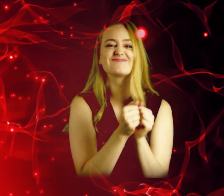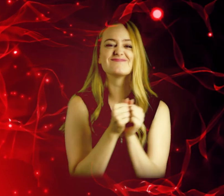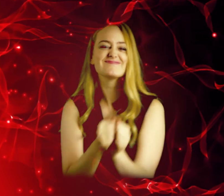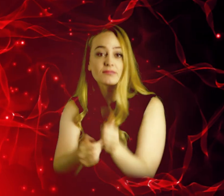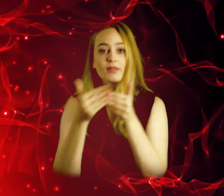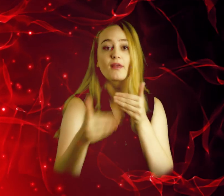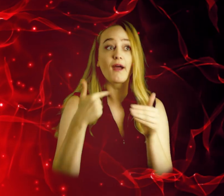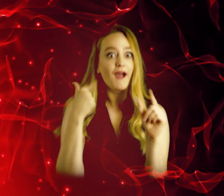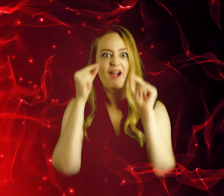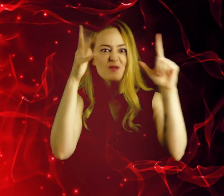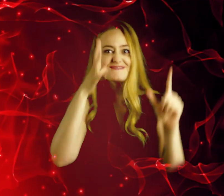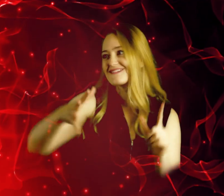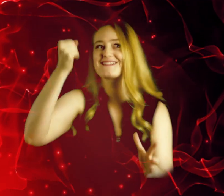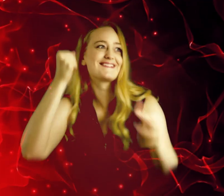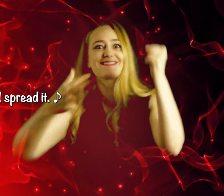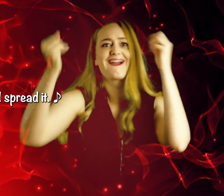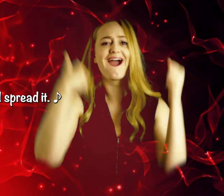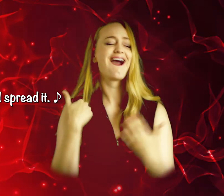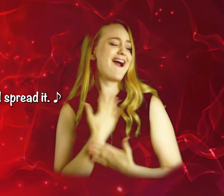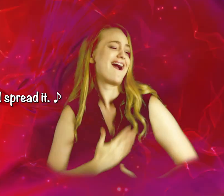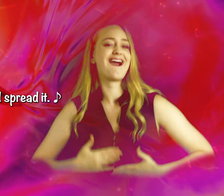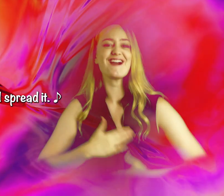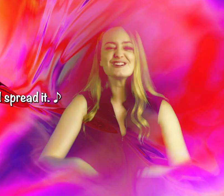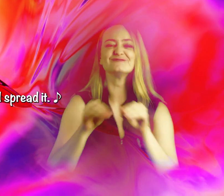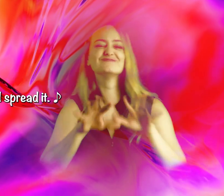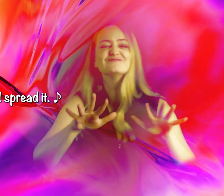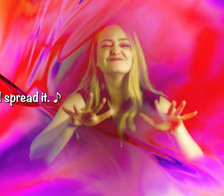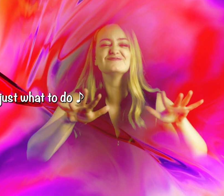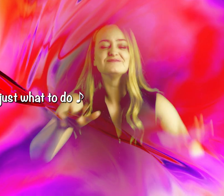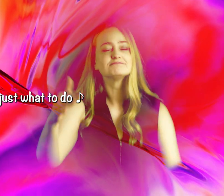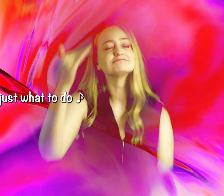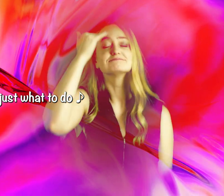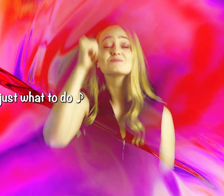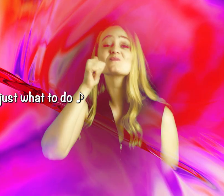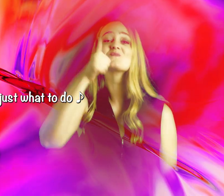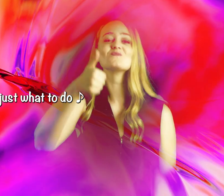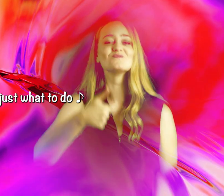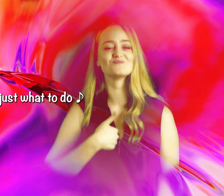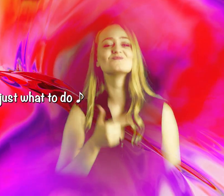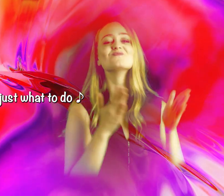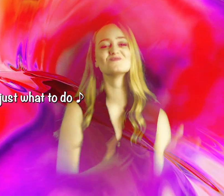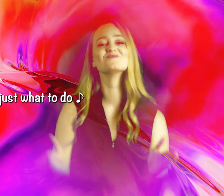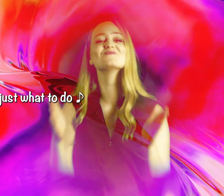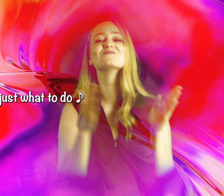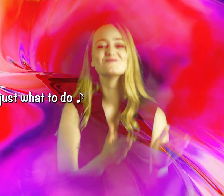I'll wake up and I'll get it, So full of joy that I spread it. Tomorrow I know just what to do